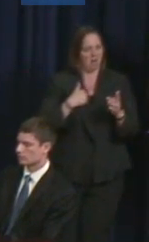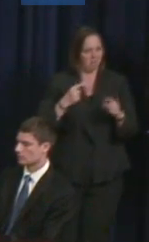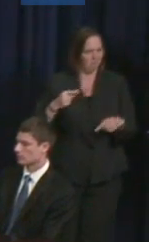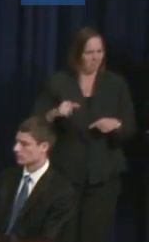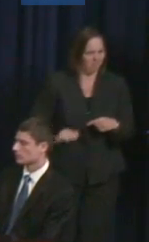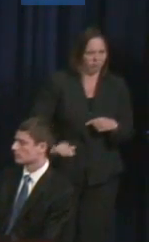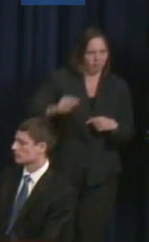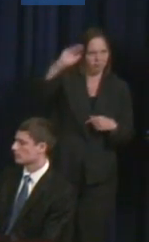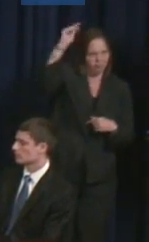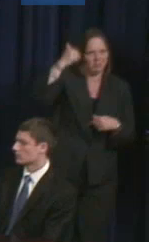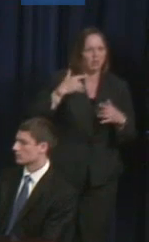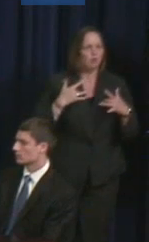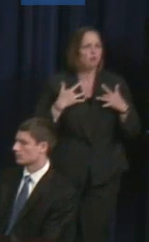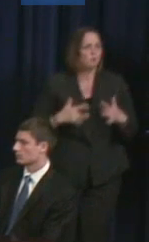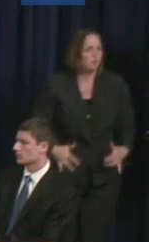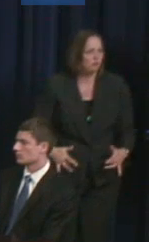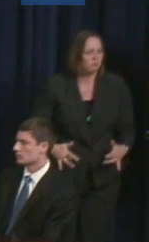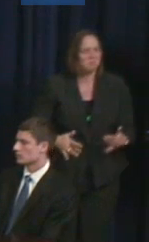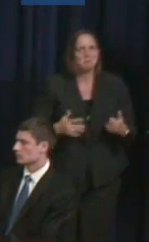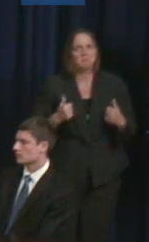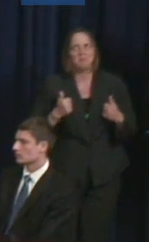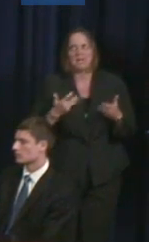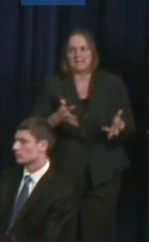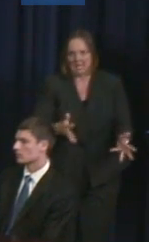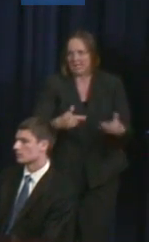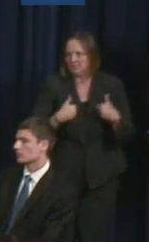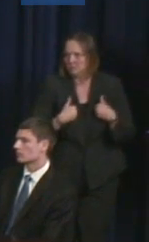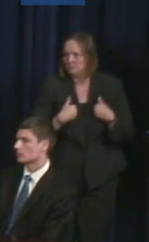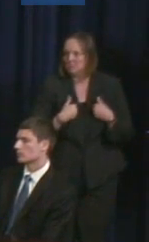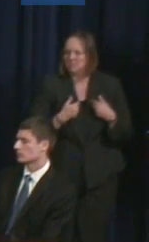my personal lived experience to relate to others and